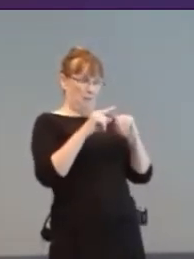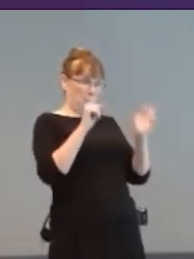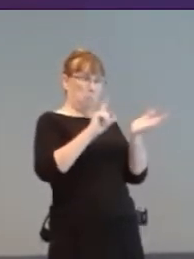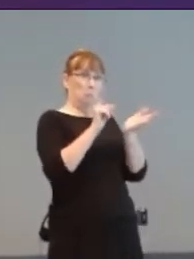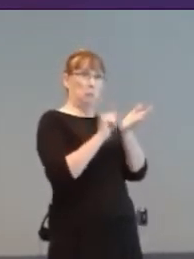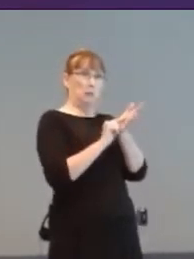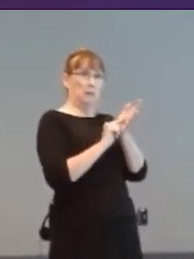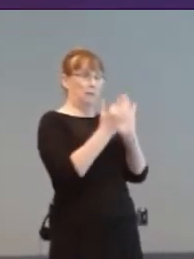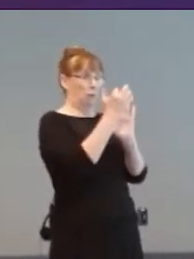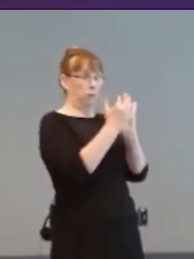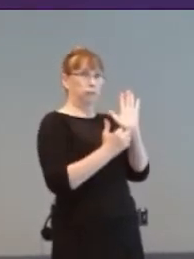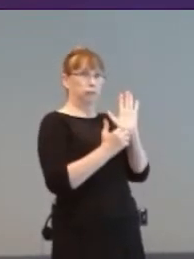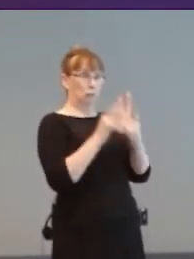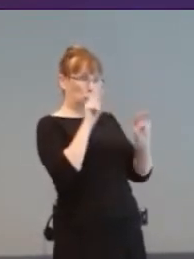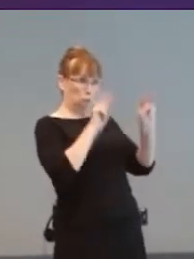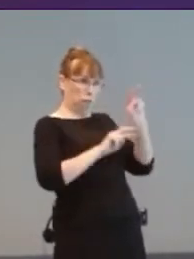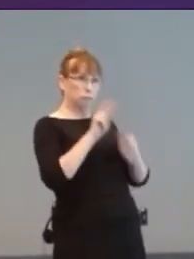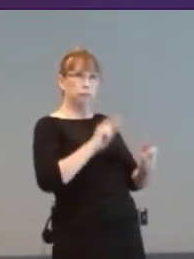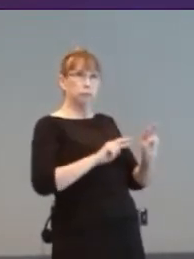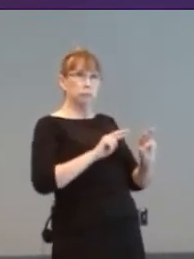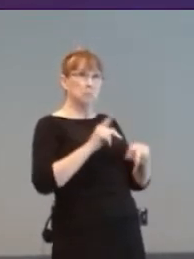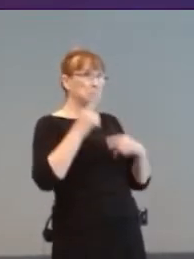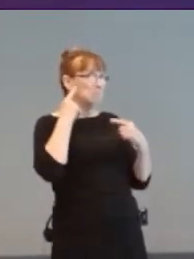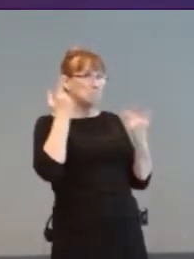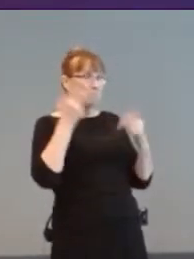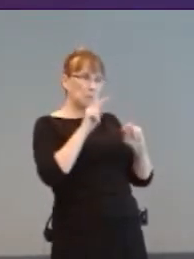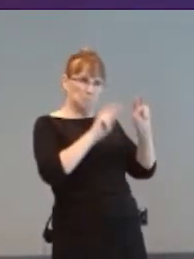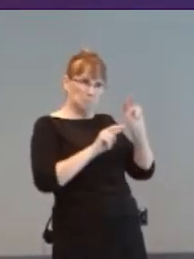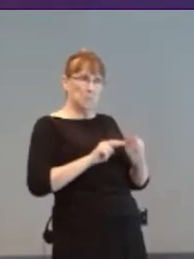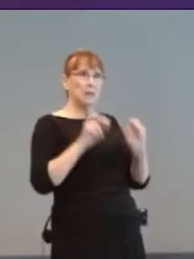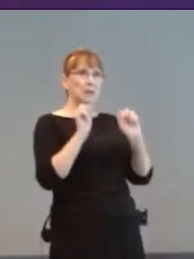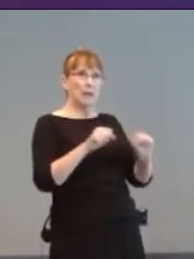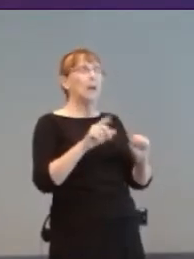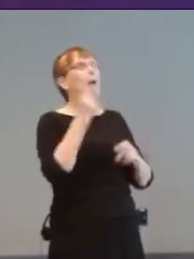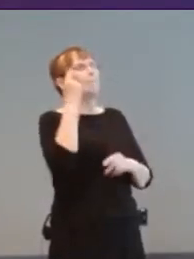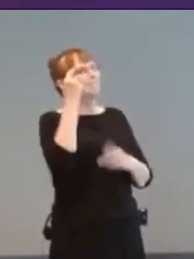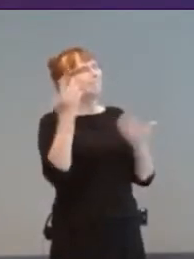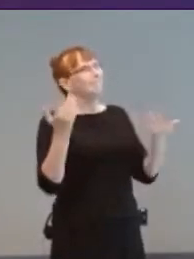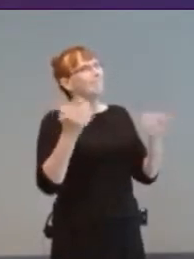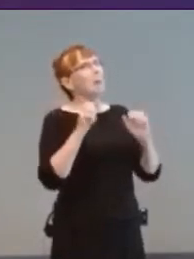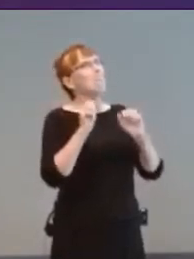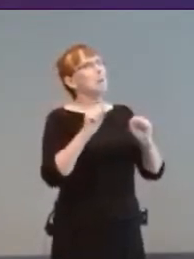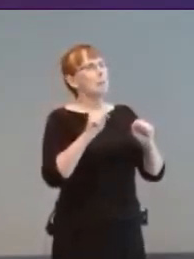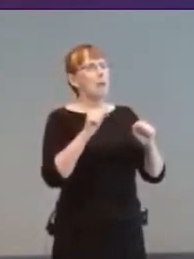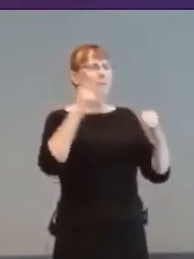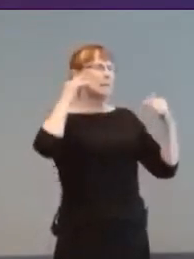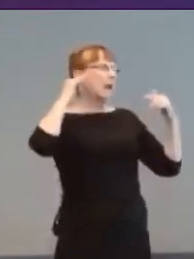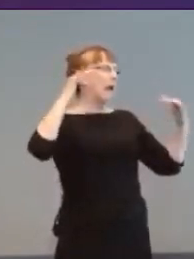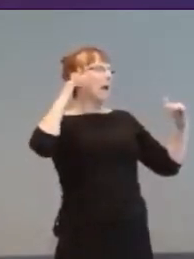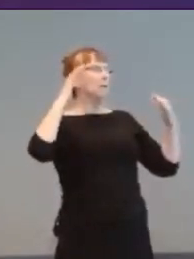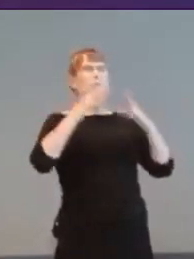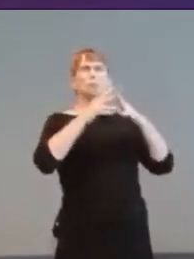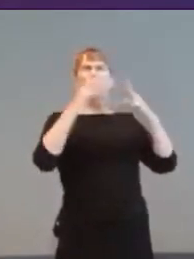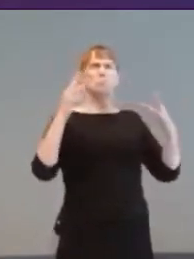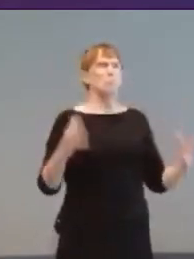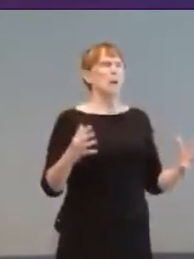Too much sound all at once can be overwhelming "great job I got everything on camera so, you'll watch it later, huh?"